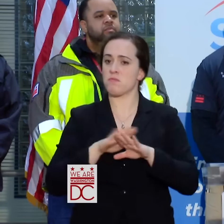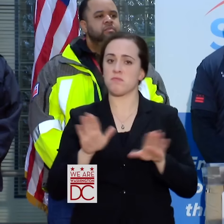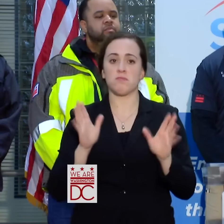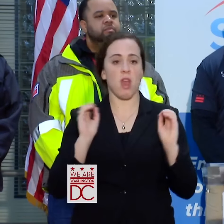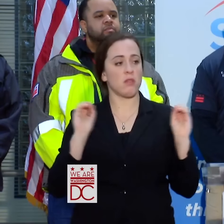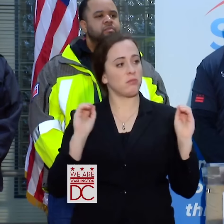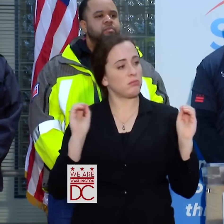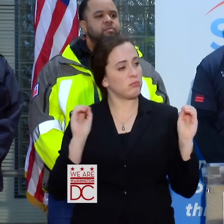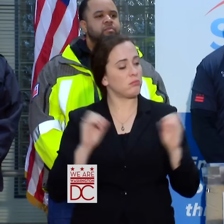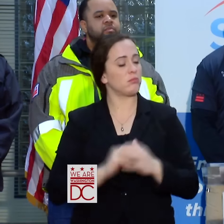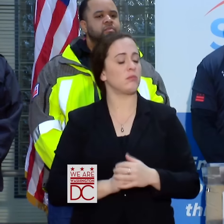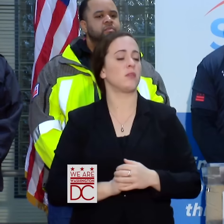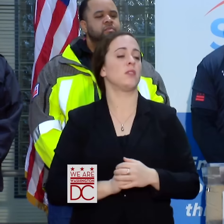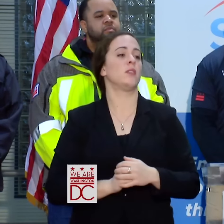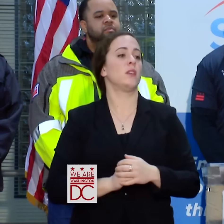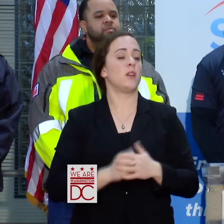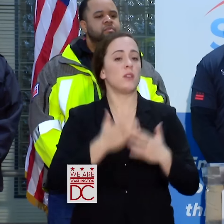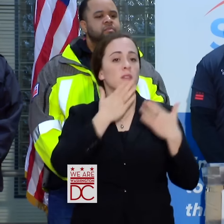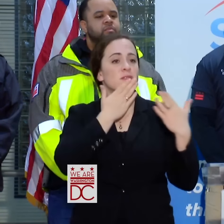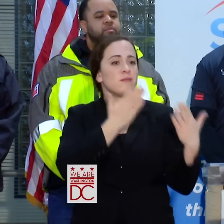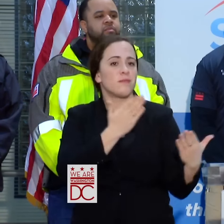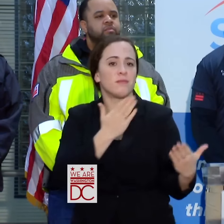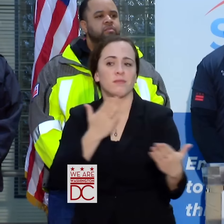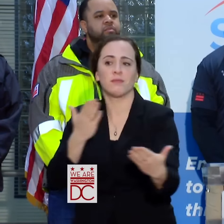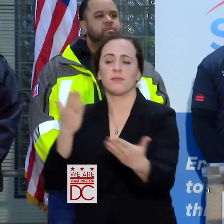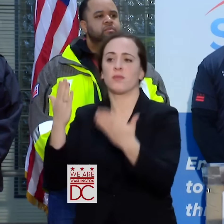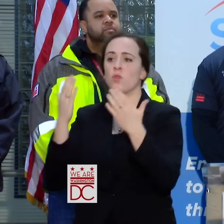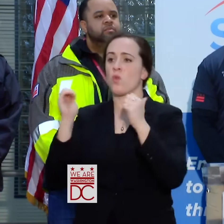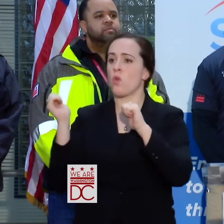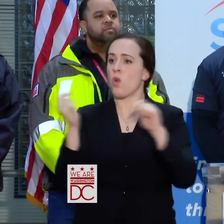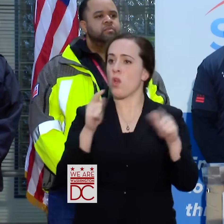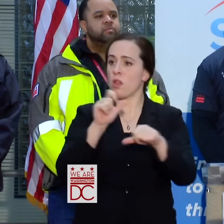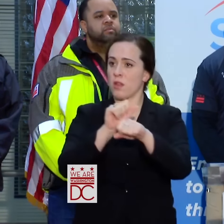WE ARE ALSO VERY GRATEFUL TO ALL OF THE EMPLOYEES OF THE DISTRICT